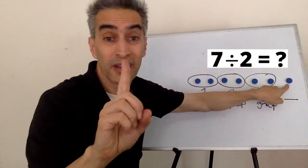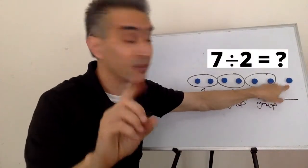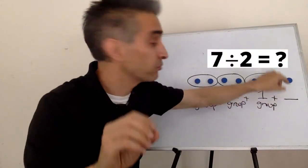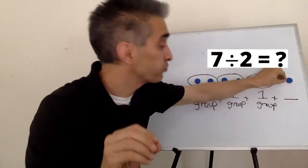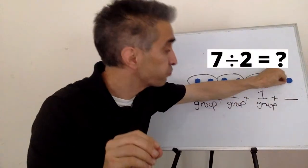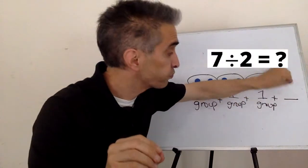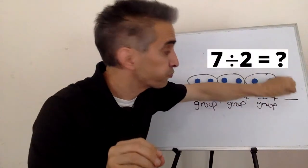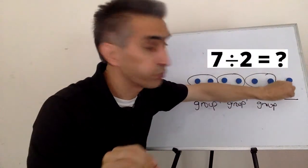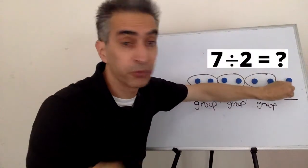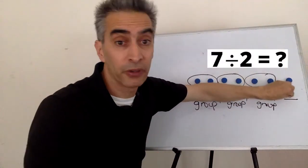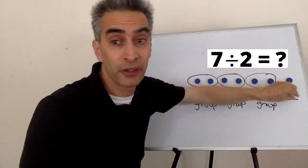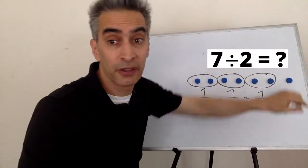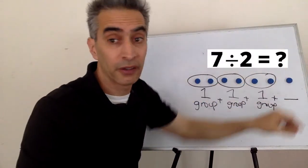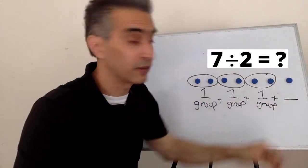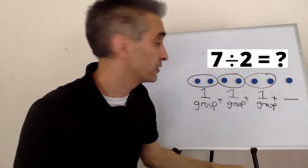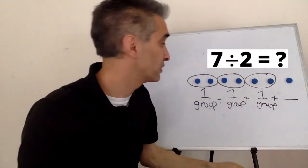This 1 we're going to put right here on top.